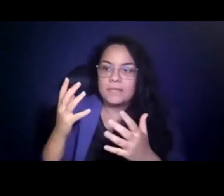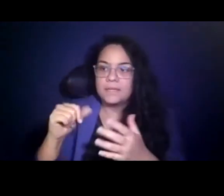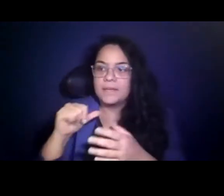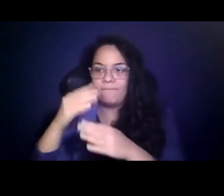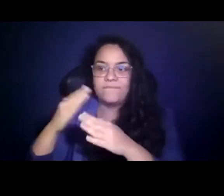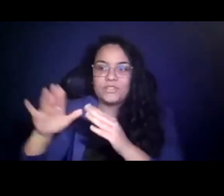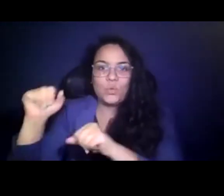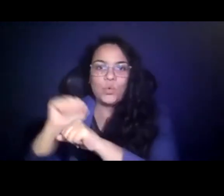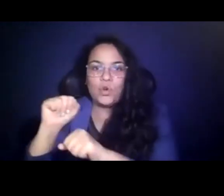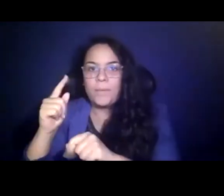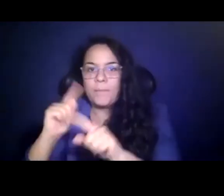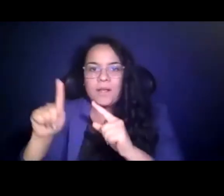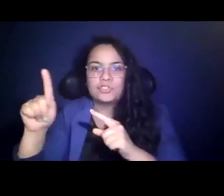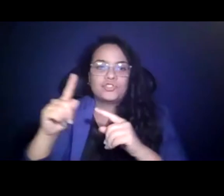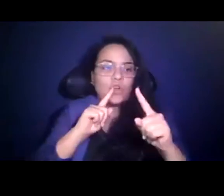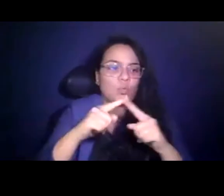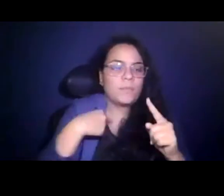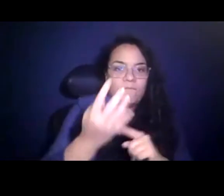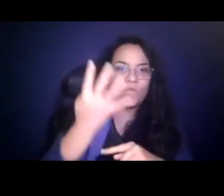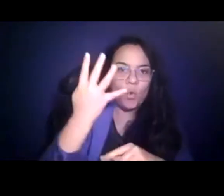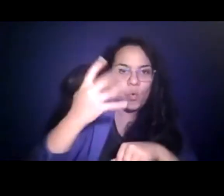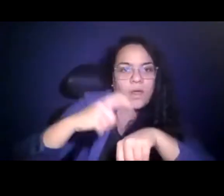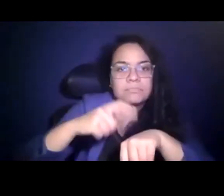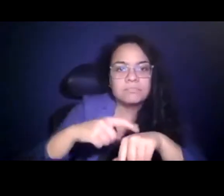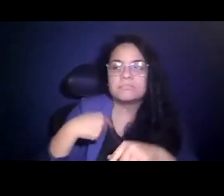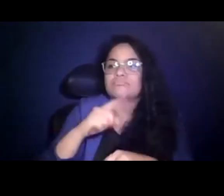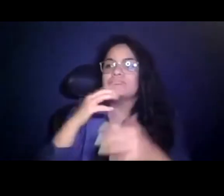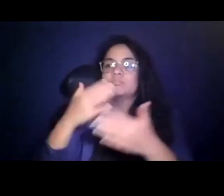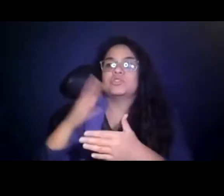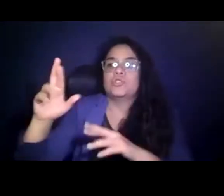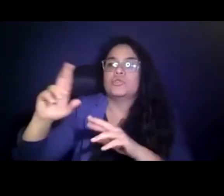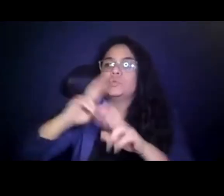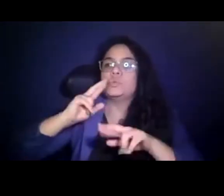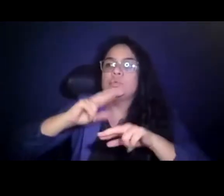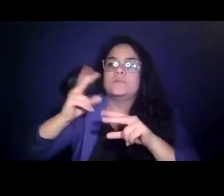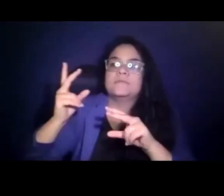15:21:44 So I really, really appreciate that. 15:21:47 I appreciate that responsiveness and that ability to help.